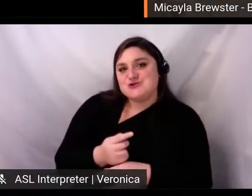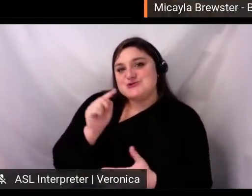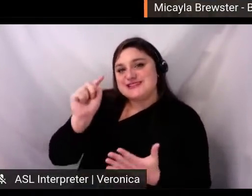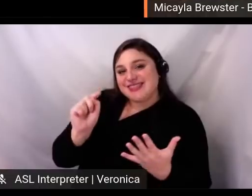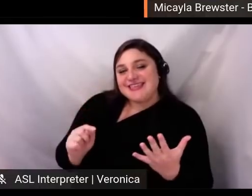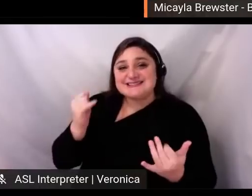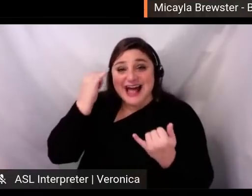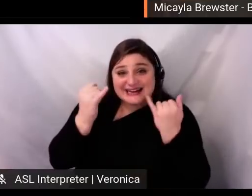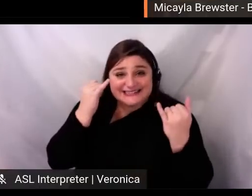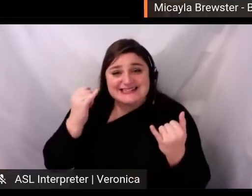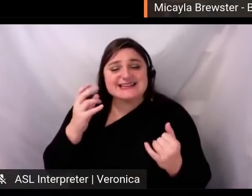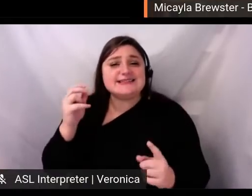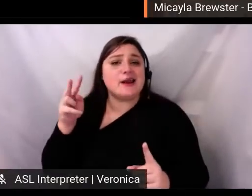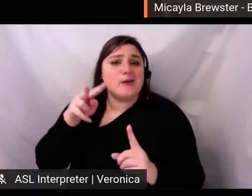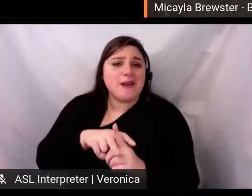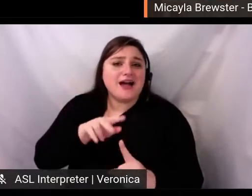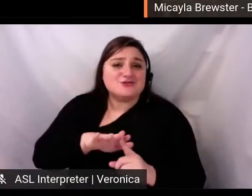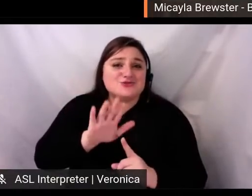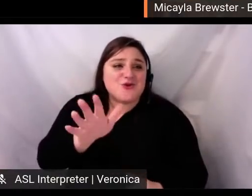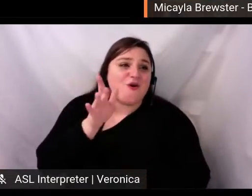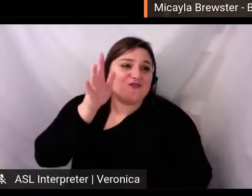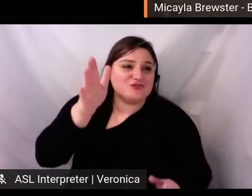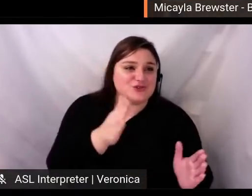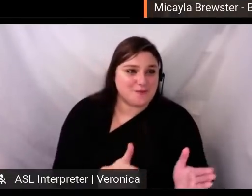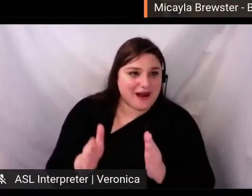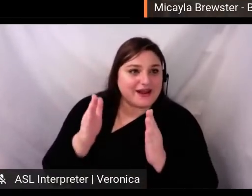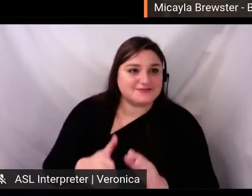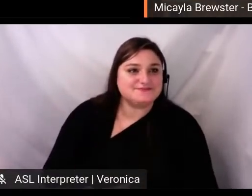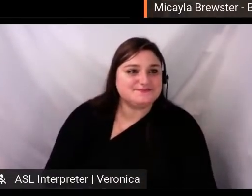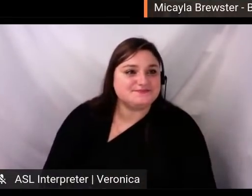planning future events, allowing you to get better at spreading the word